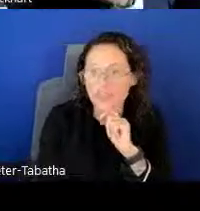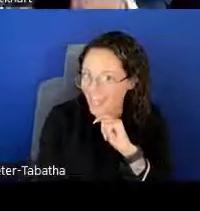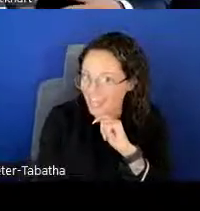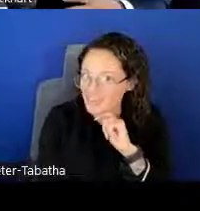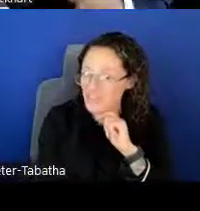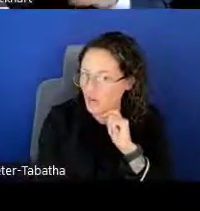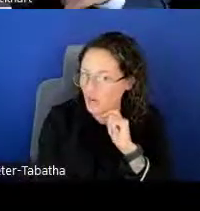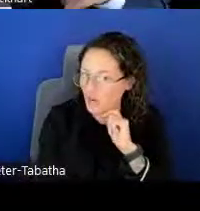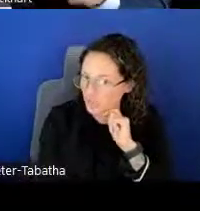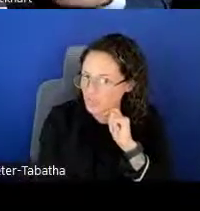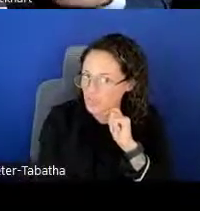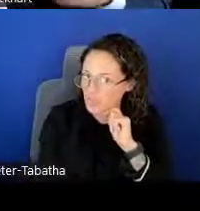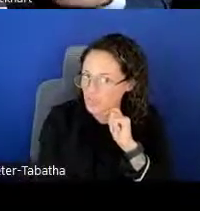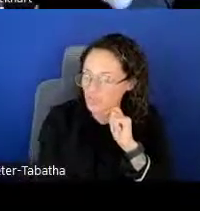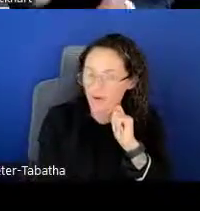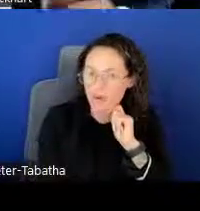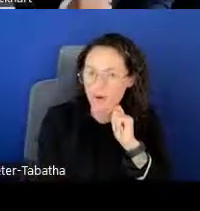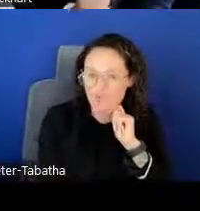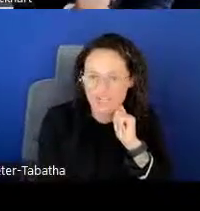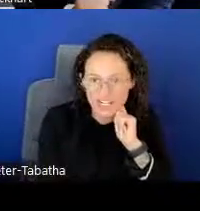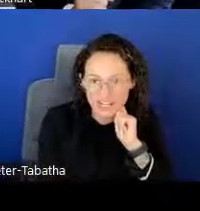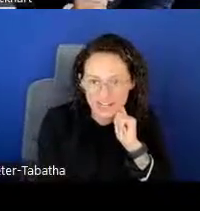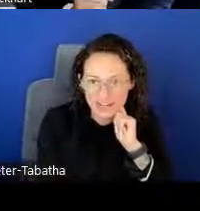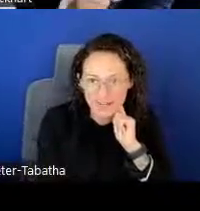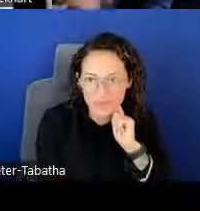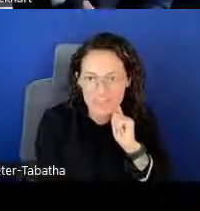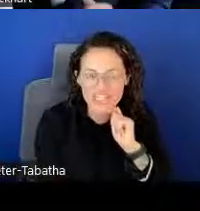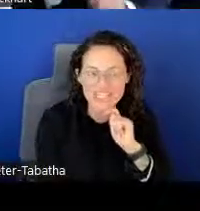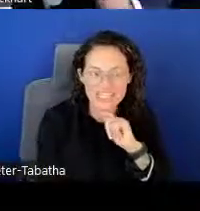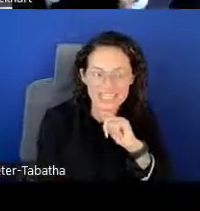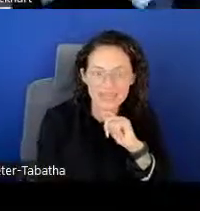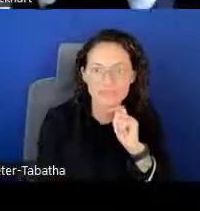Again, talking with the Program Officer to get that information is key.